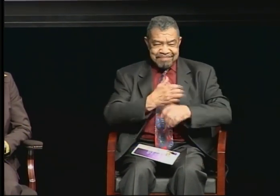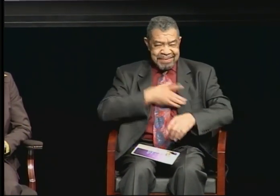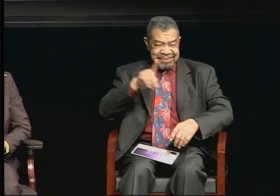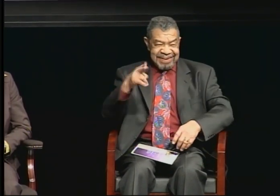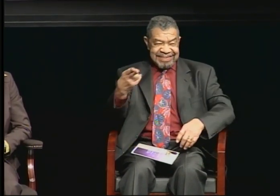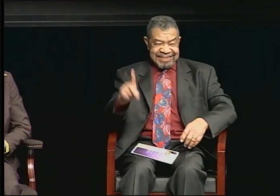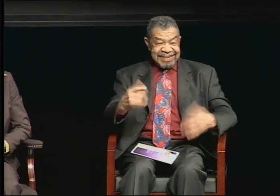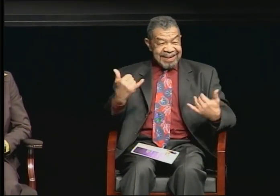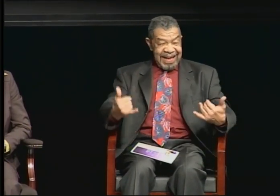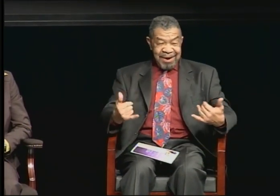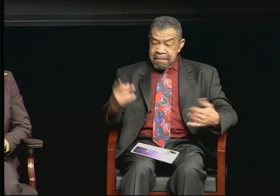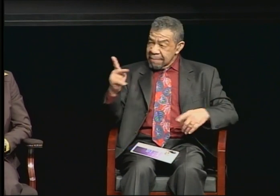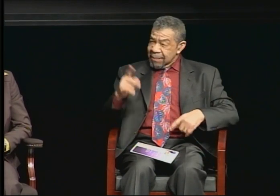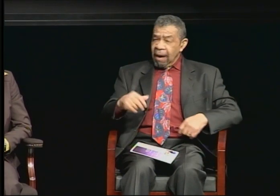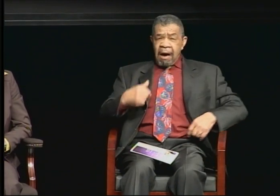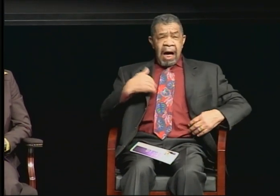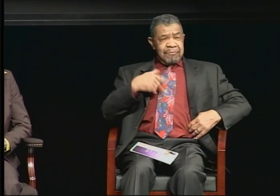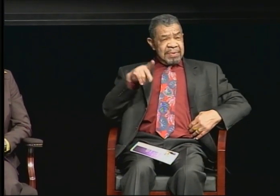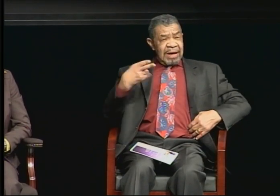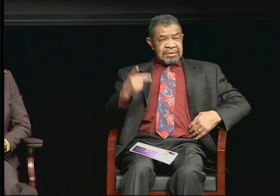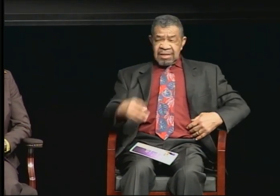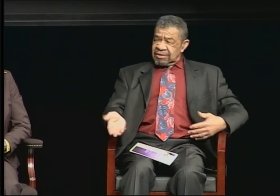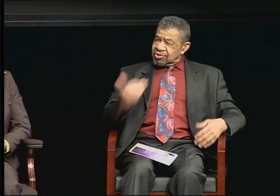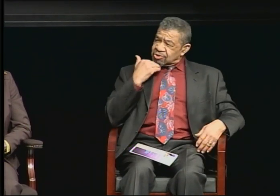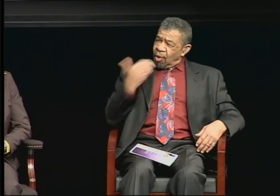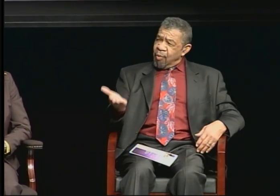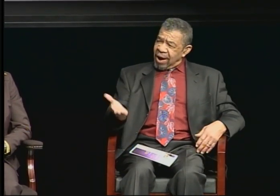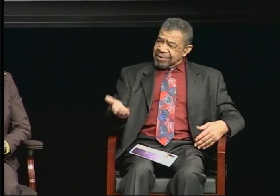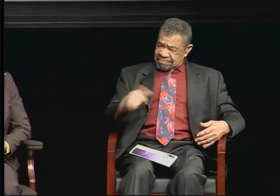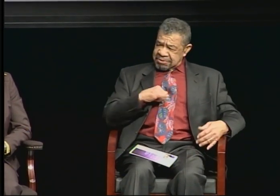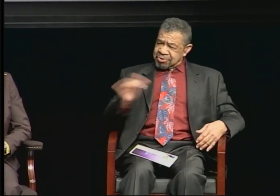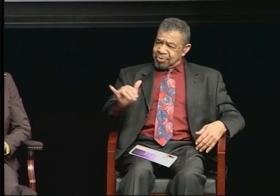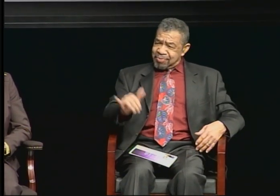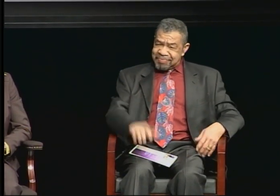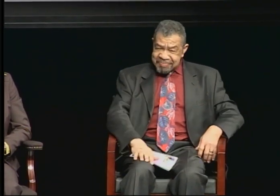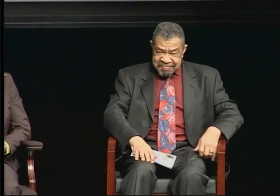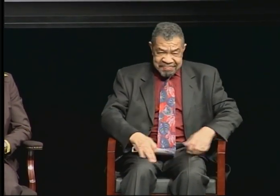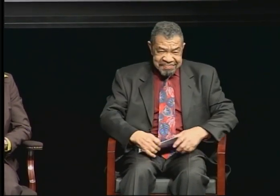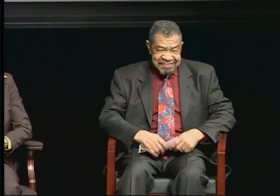He said: So what? I have a PhD, too. So he was able to answer his critics right back.